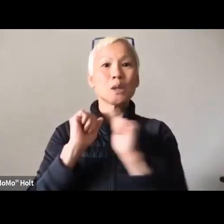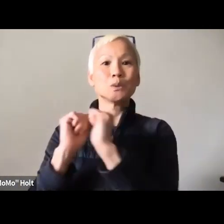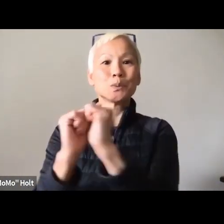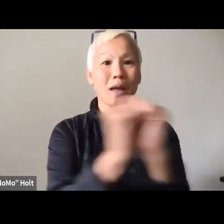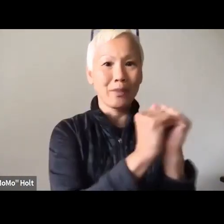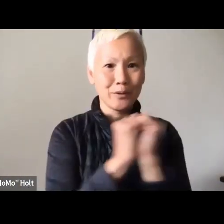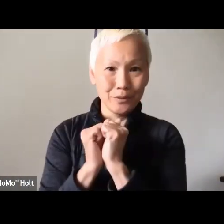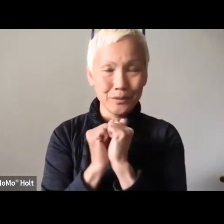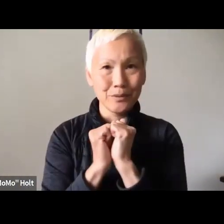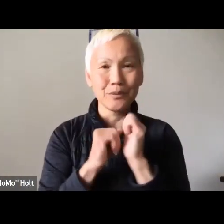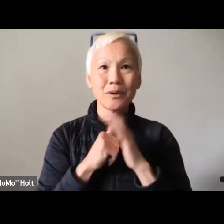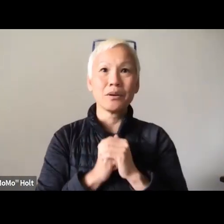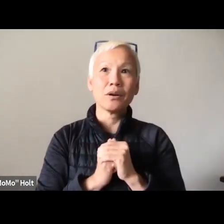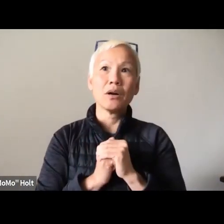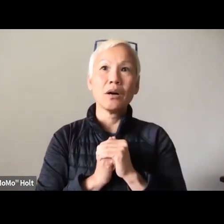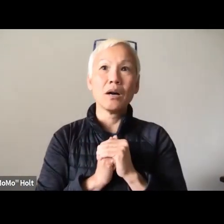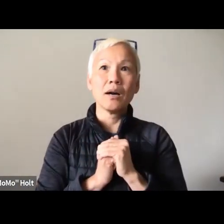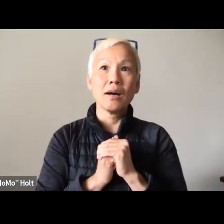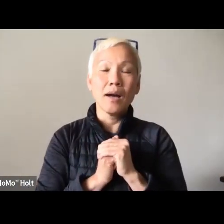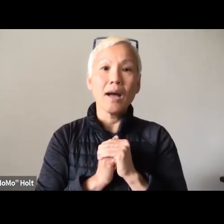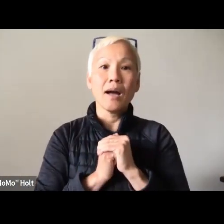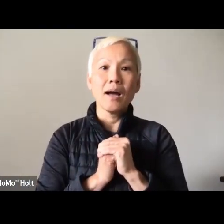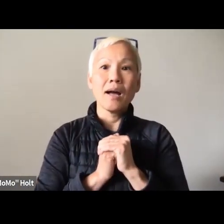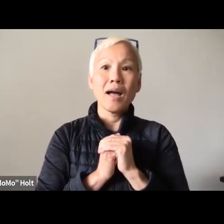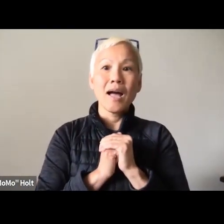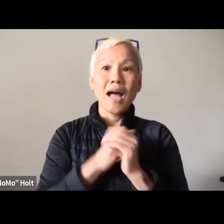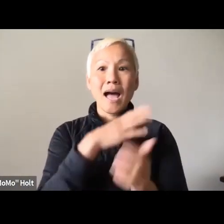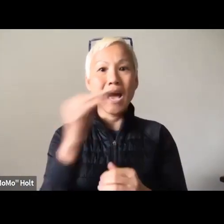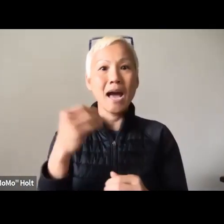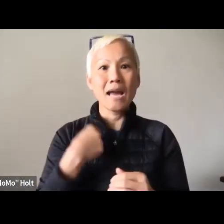I am a part of this community, which means we are working together.